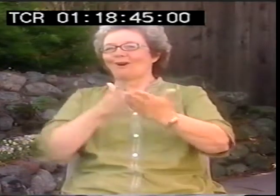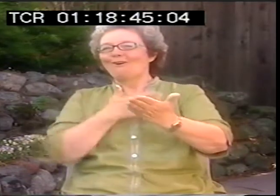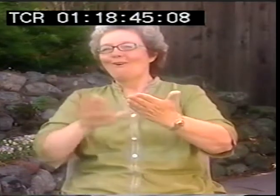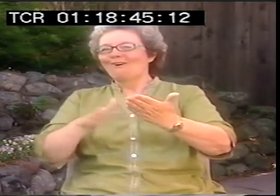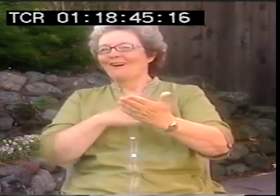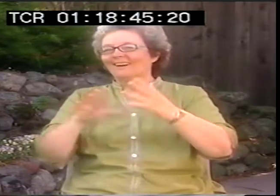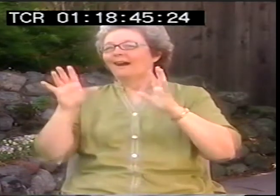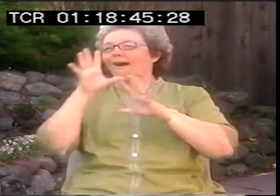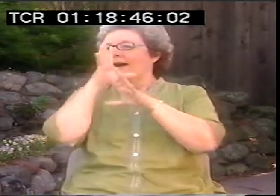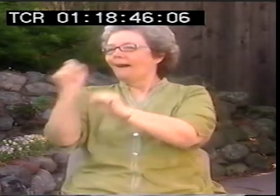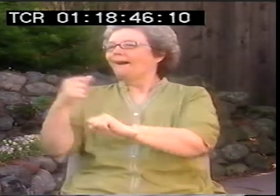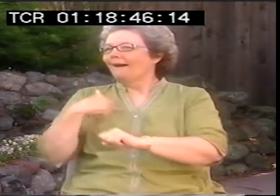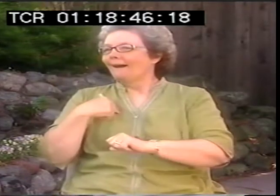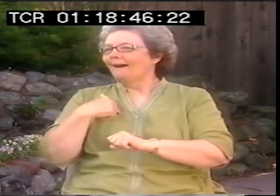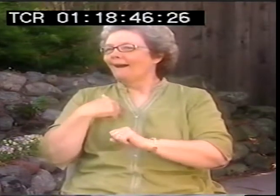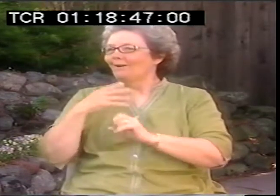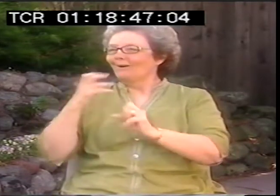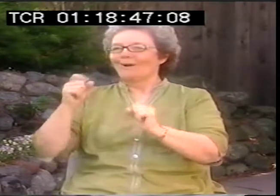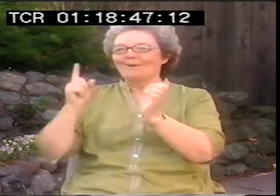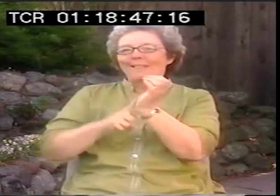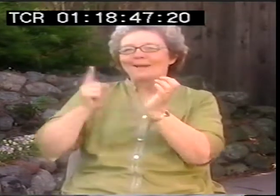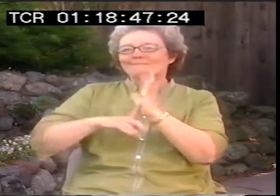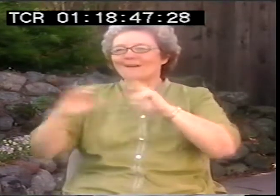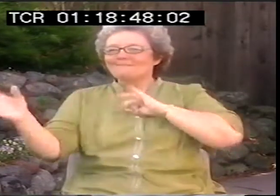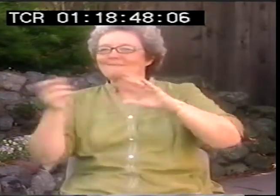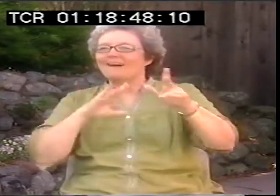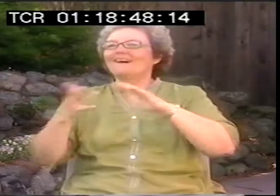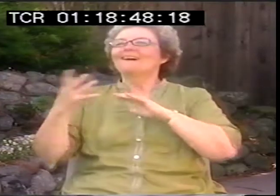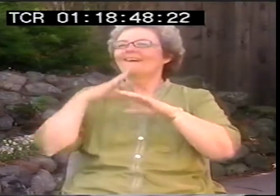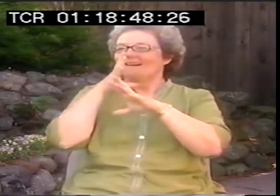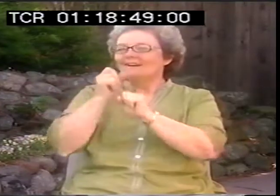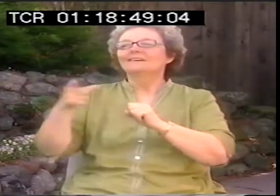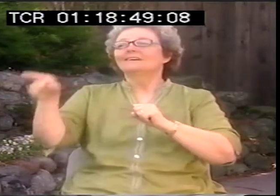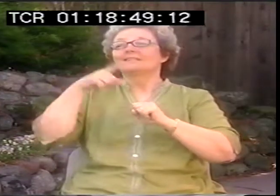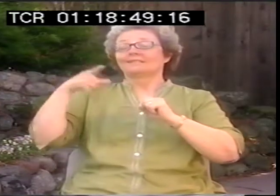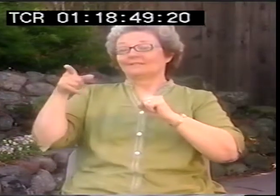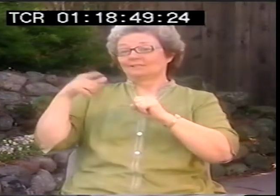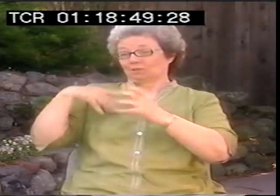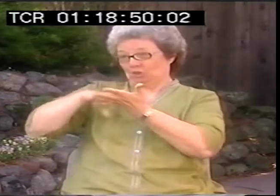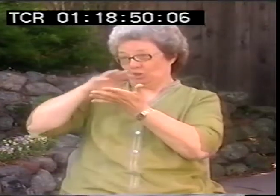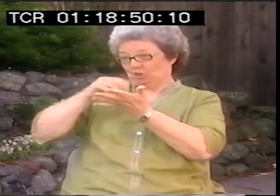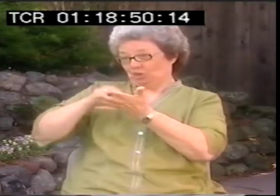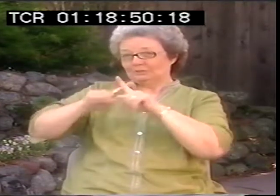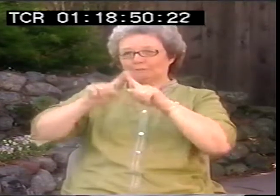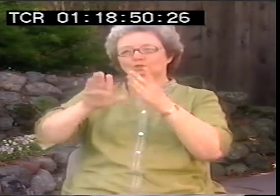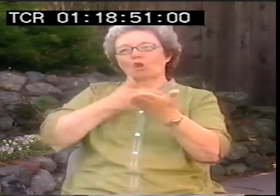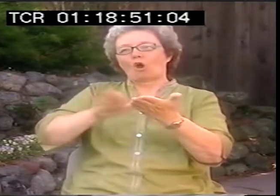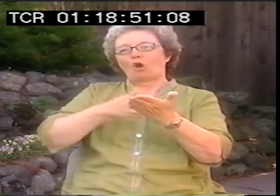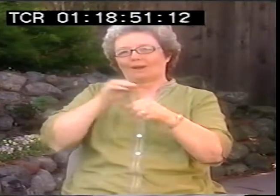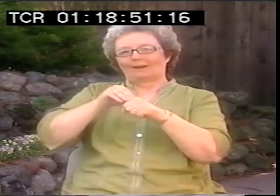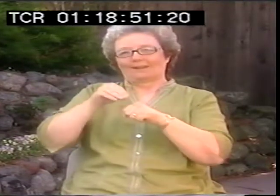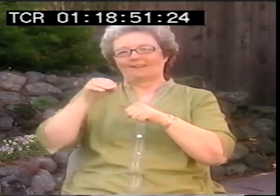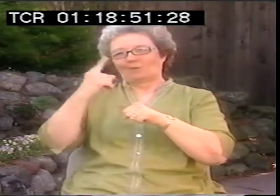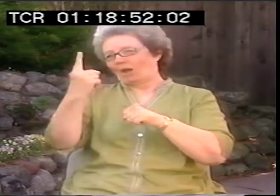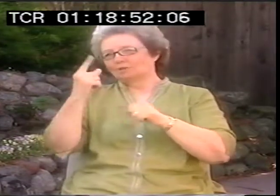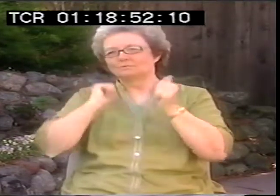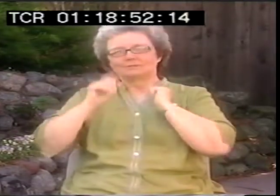And so often he would translate songs from musicals. That was really fun and I was fascinated with that.